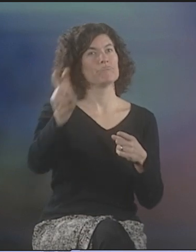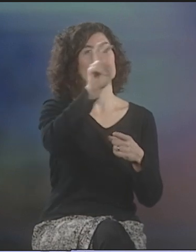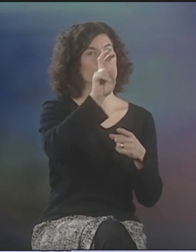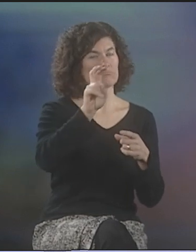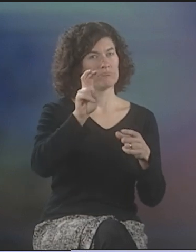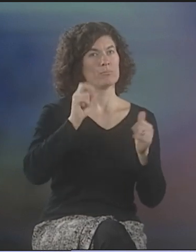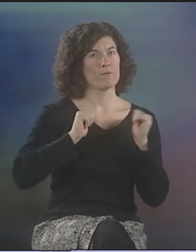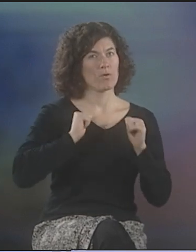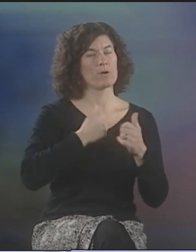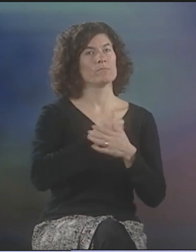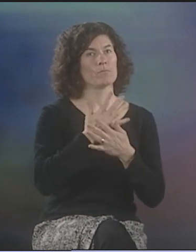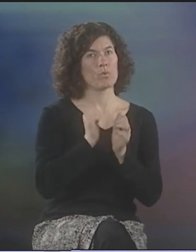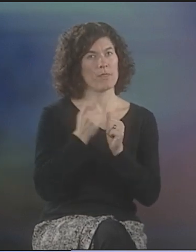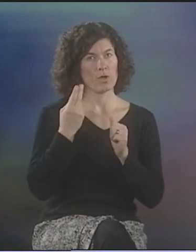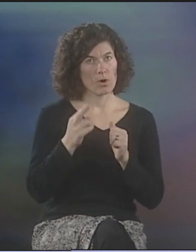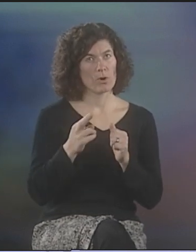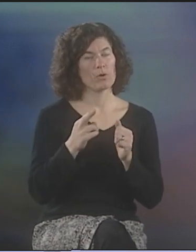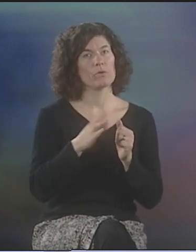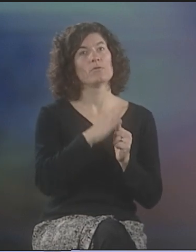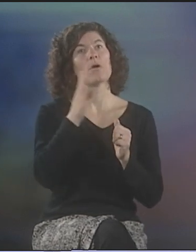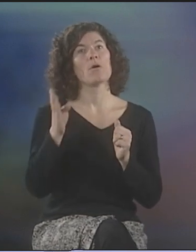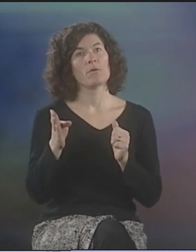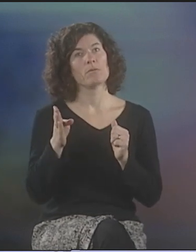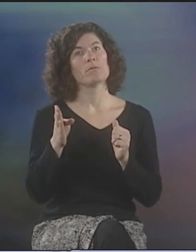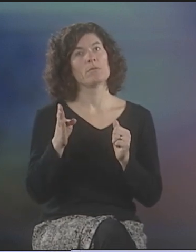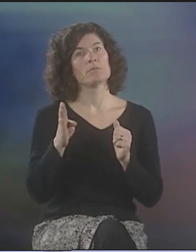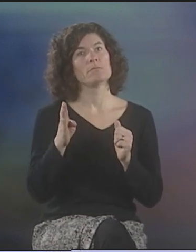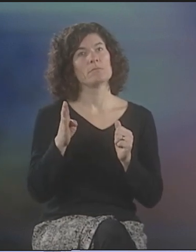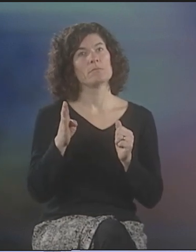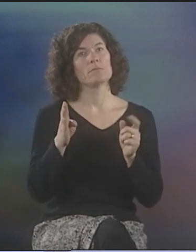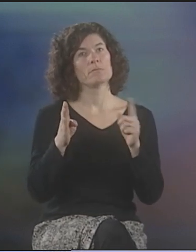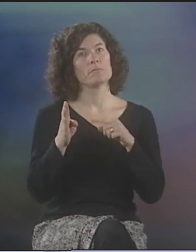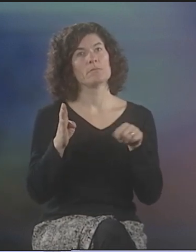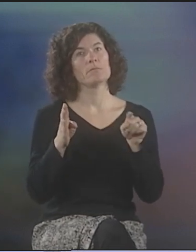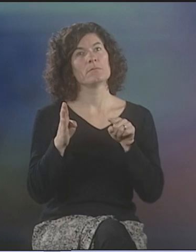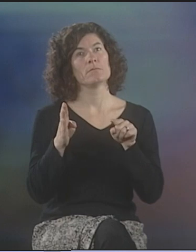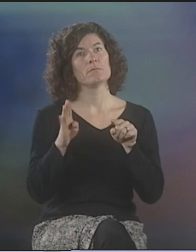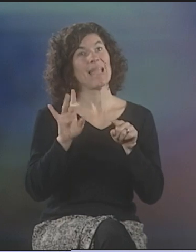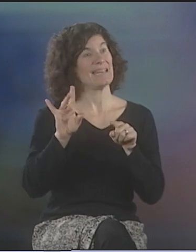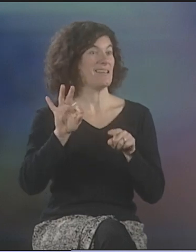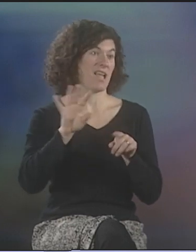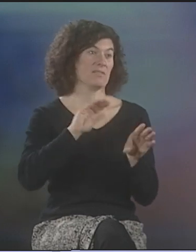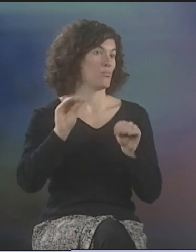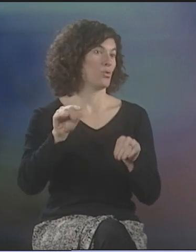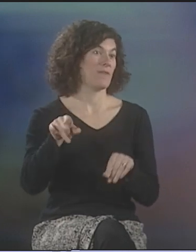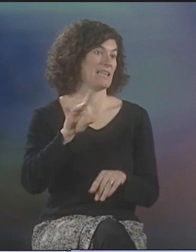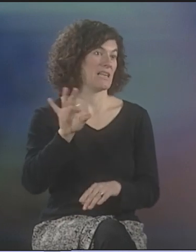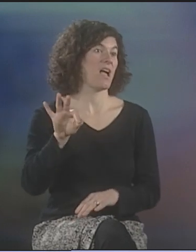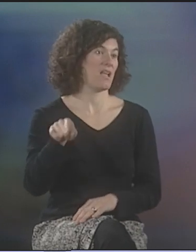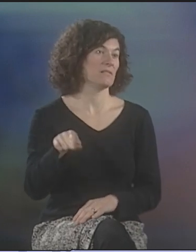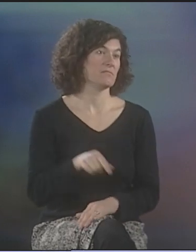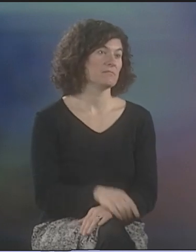'88, I WENT ON THAT TOUR OF SCANDINAVIA WITH DEBBIE.